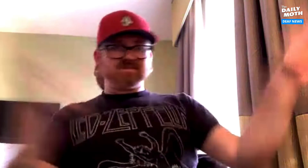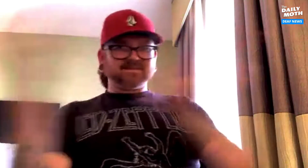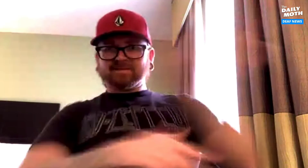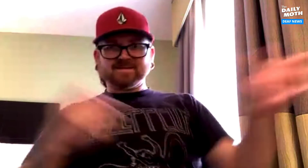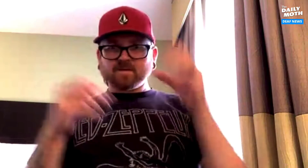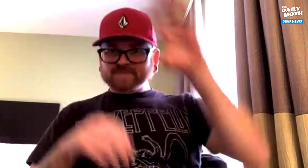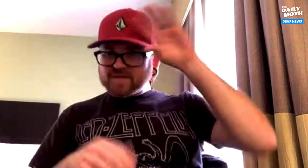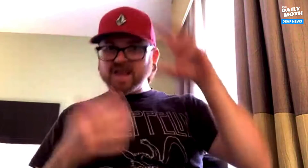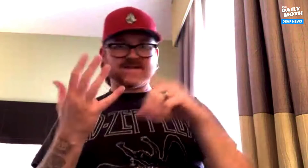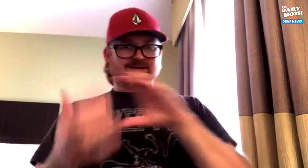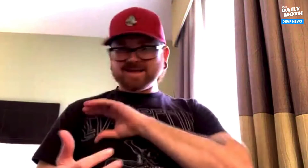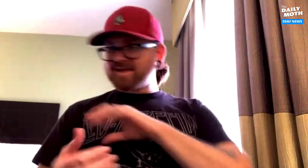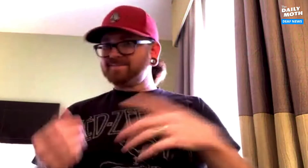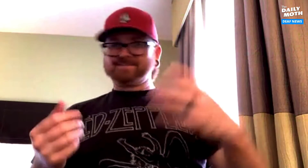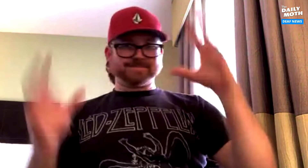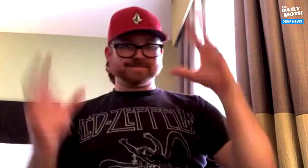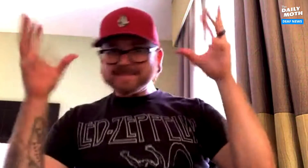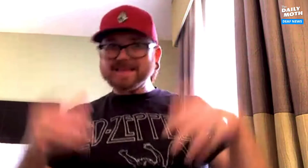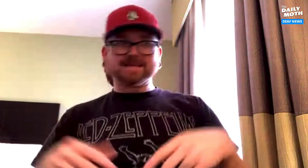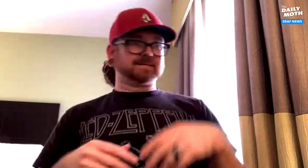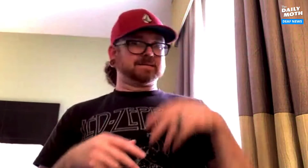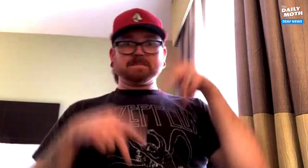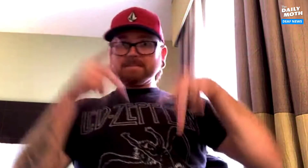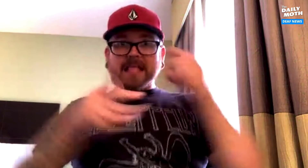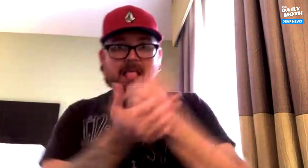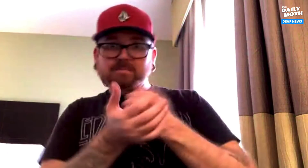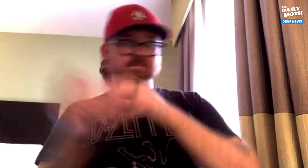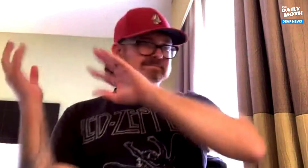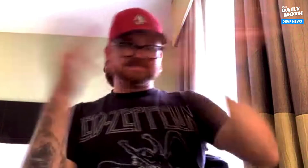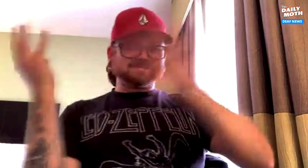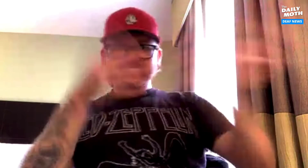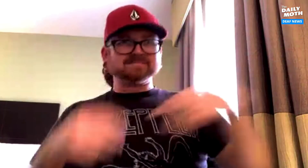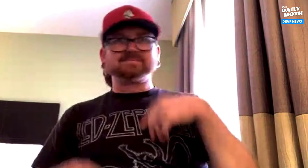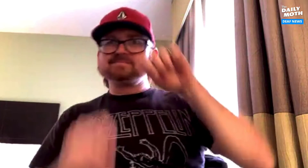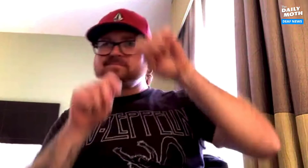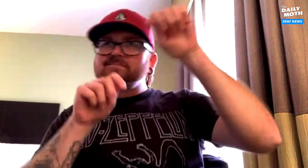All kinds of first responders went there. People rushed to help.